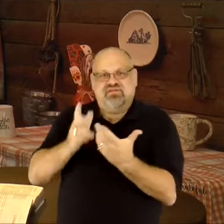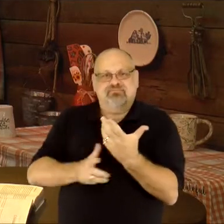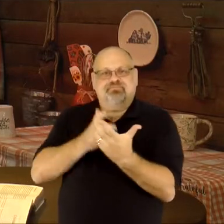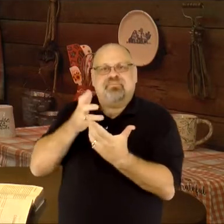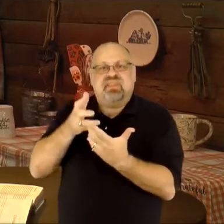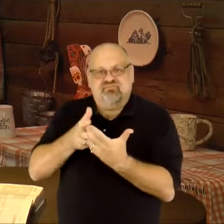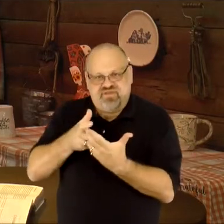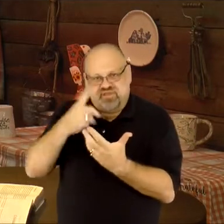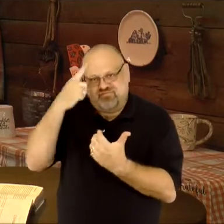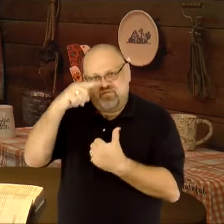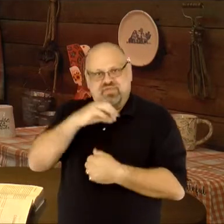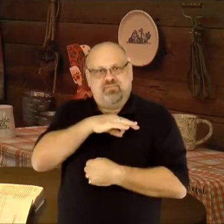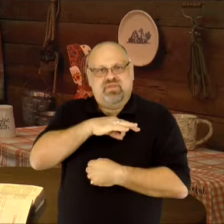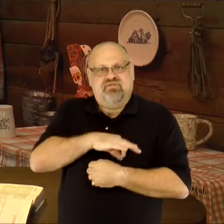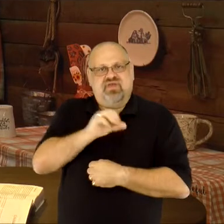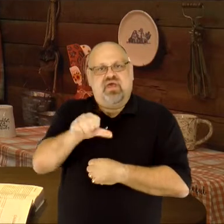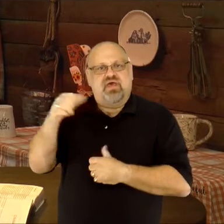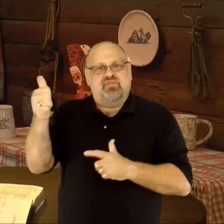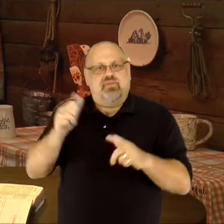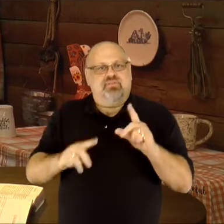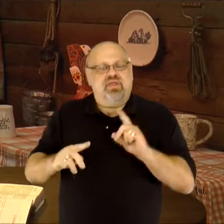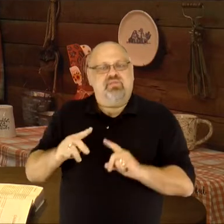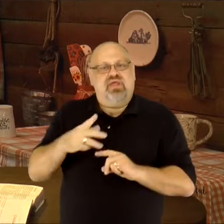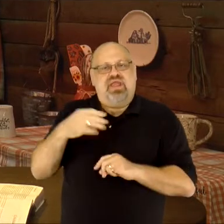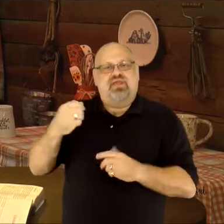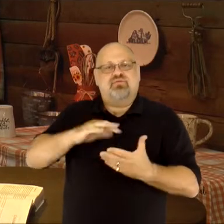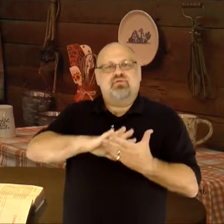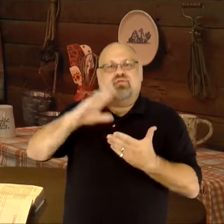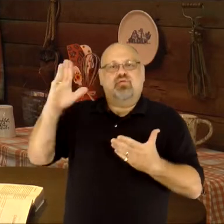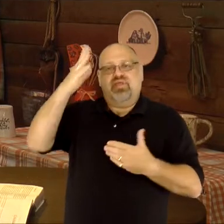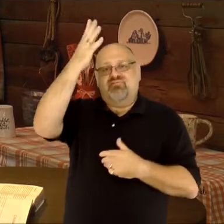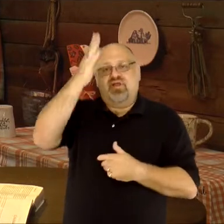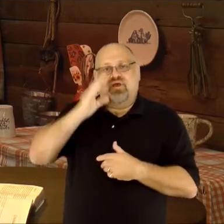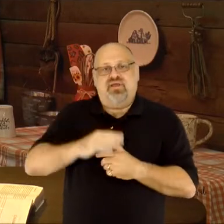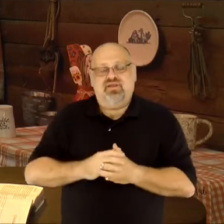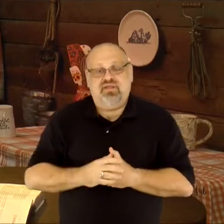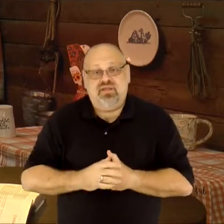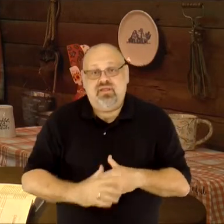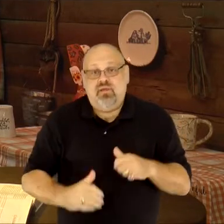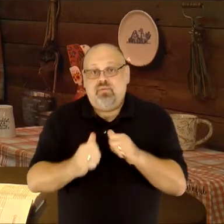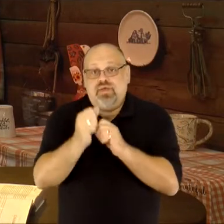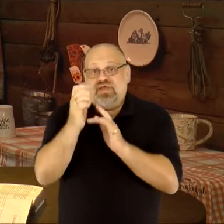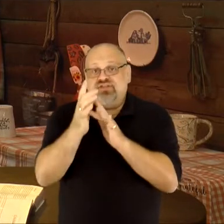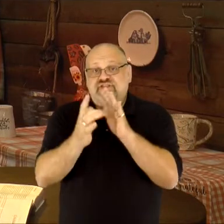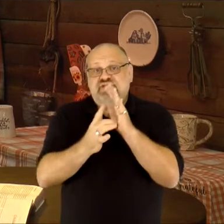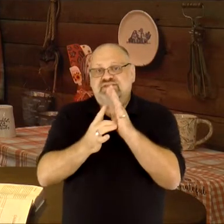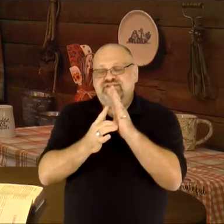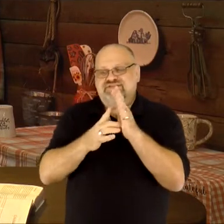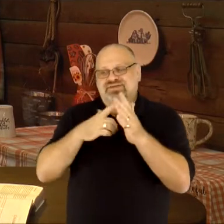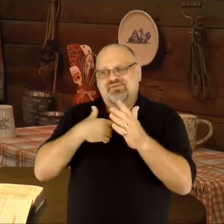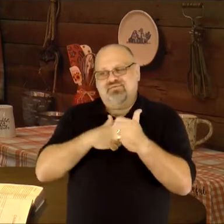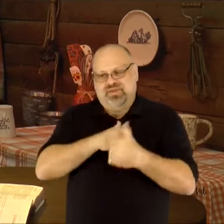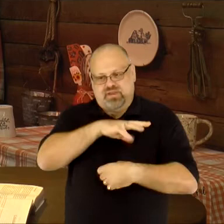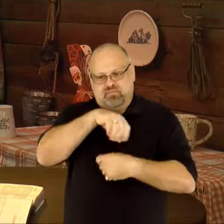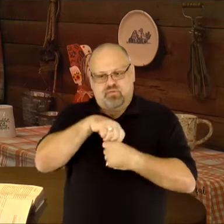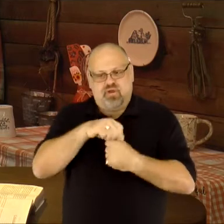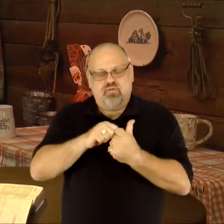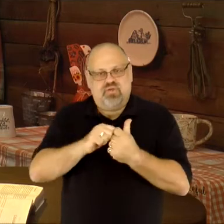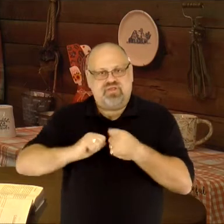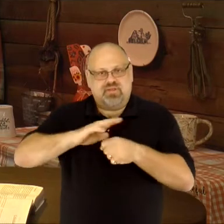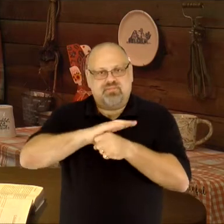and helps each of us fit for the benefit of others and the glory of God. With Jesus,